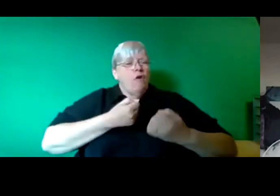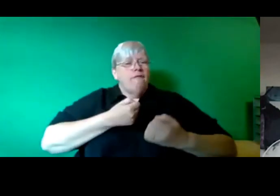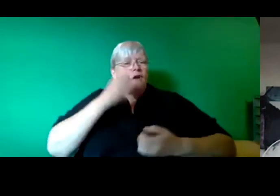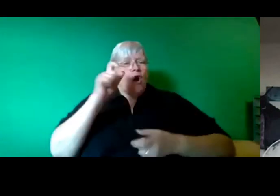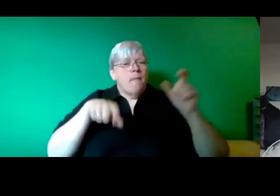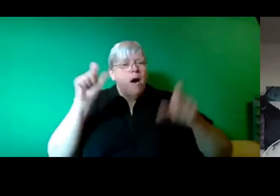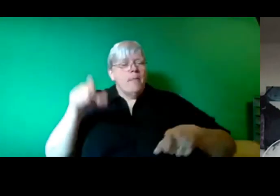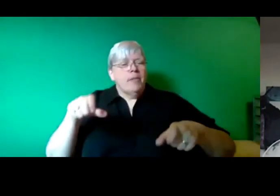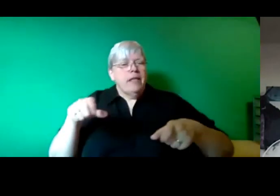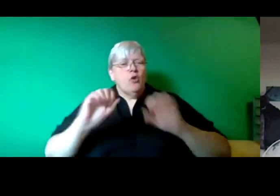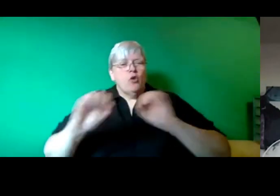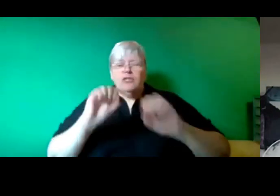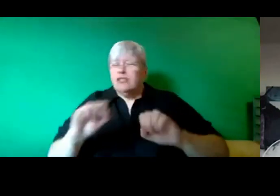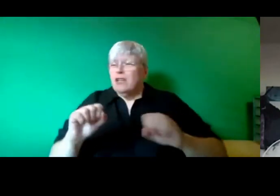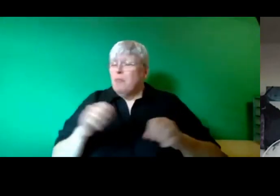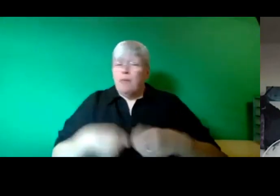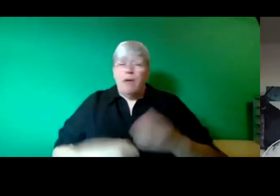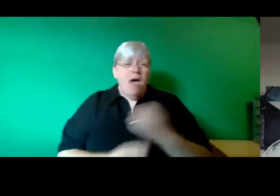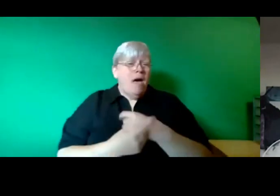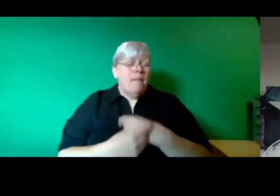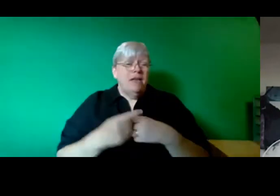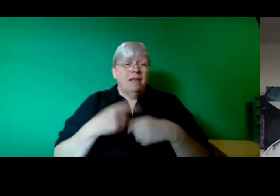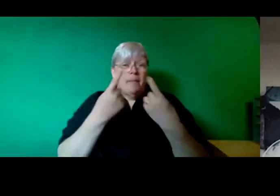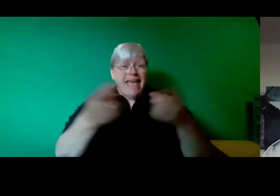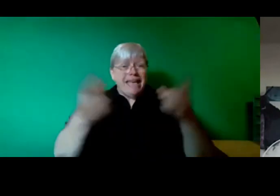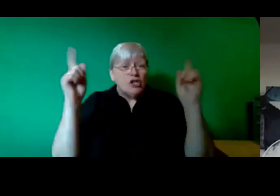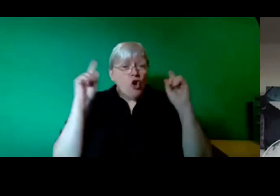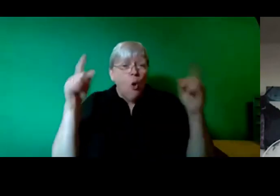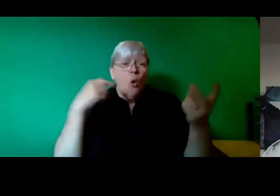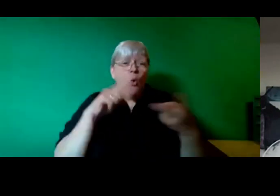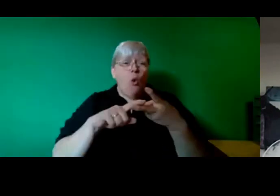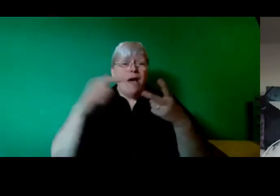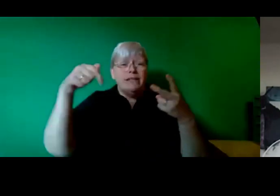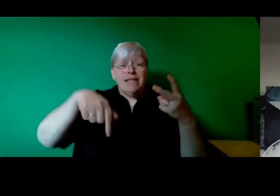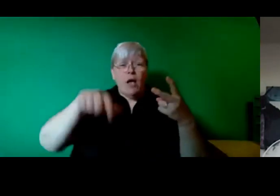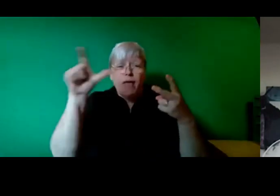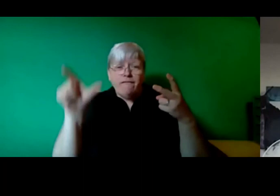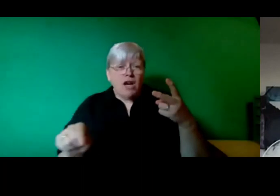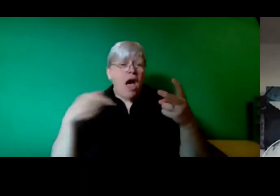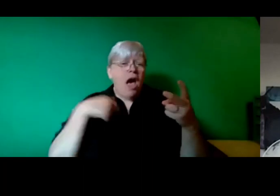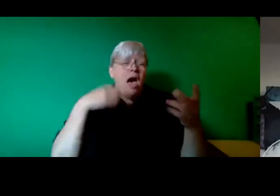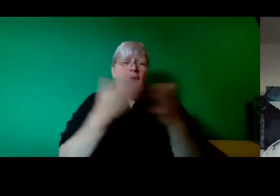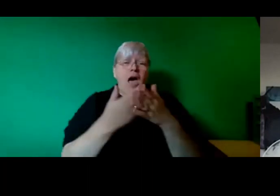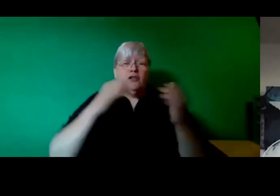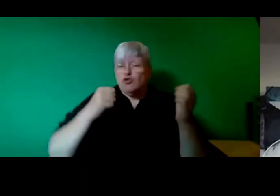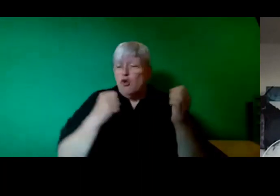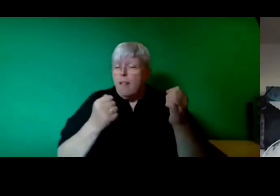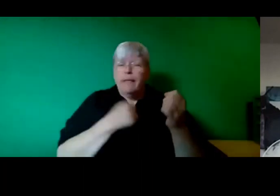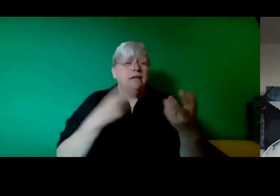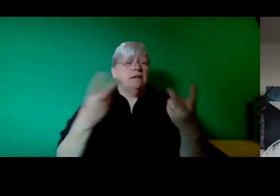in South Africa, in Scotland and in other parts of the world and certainly in France where the French